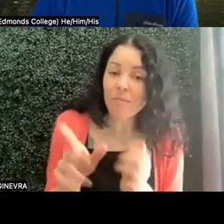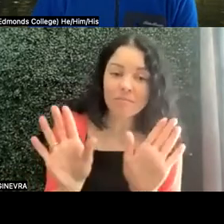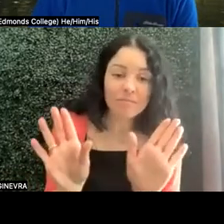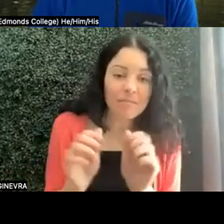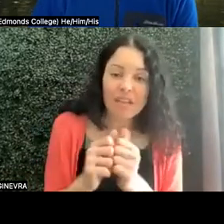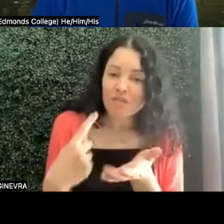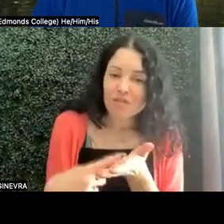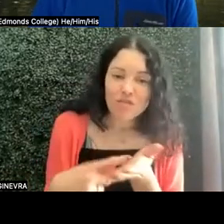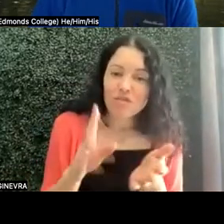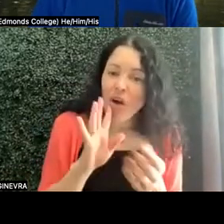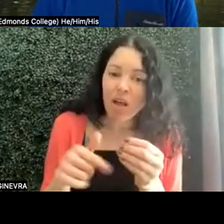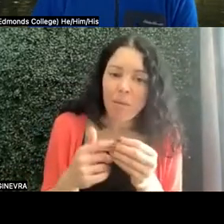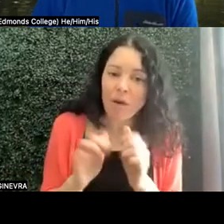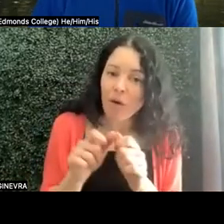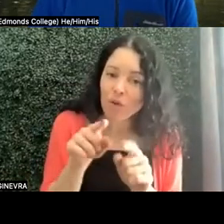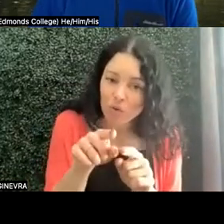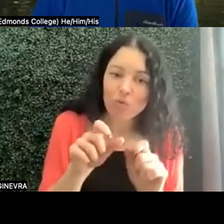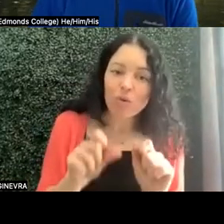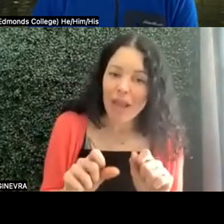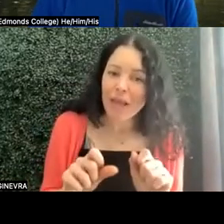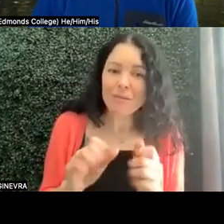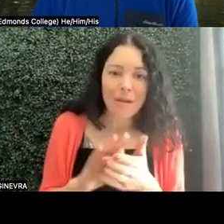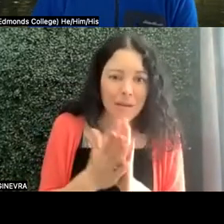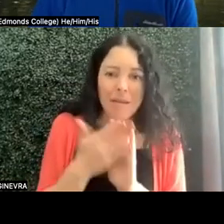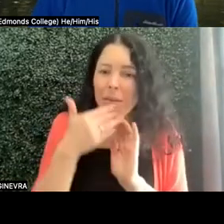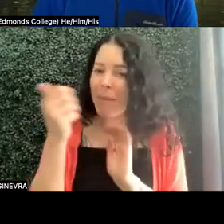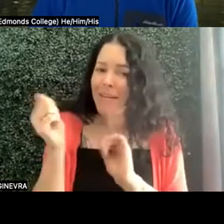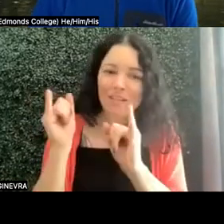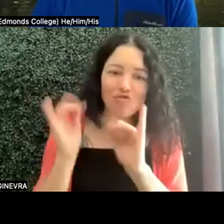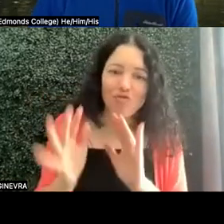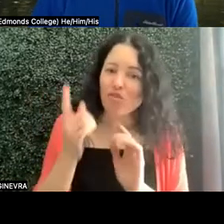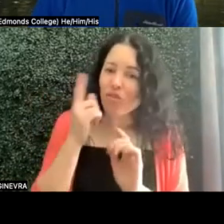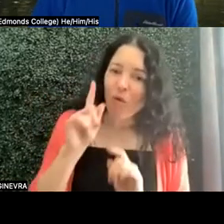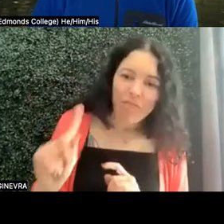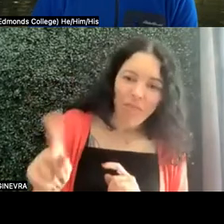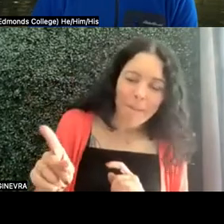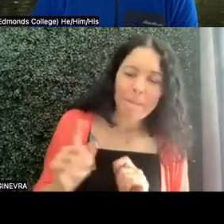to talk about how you can be the best instructor for them,